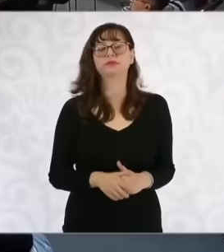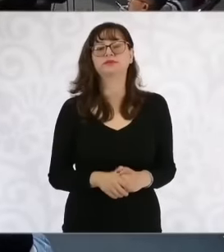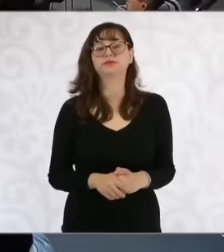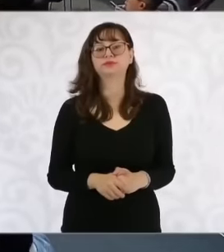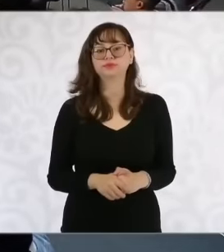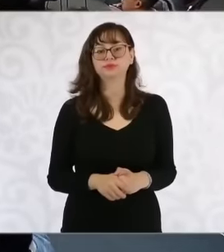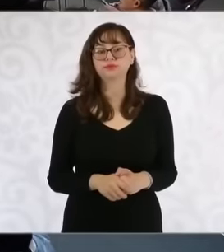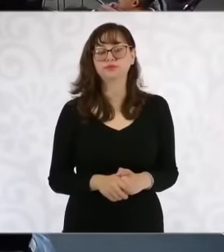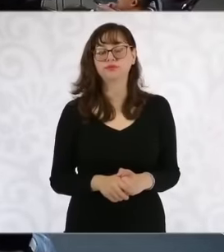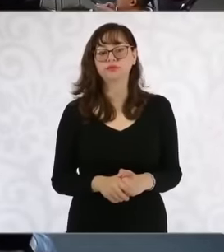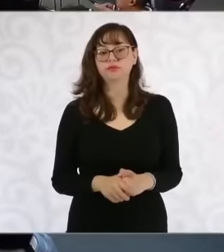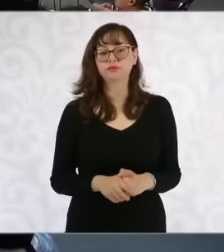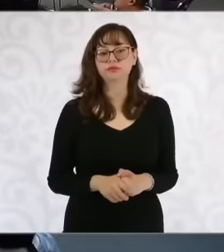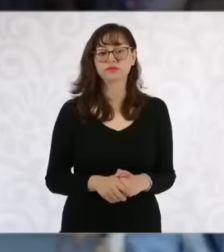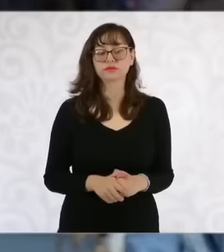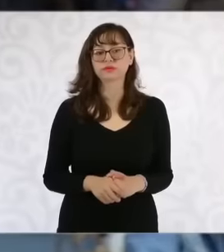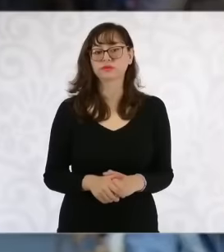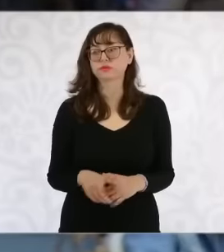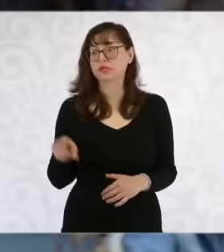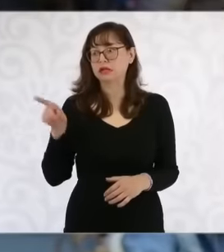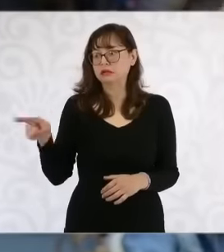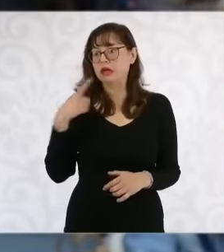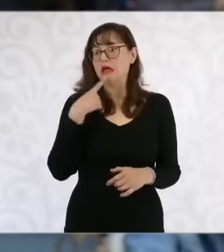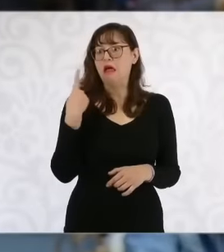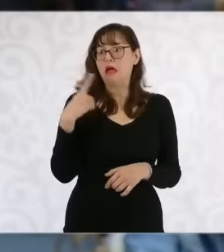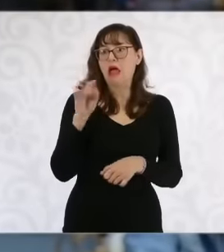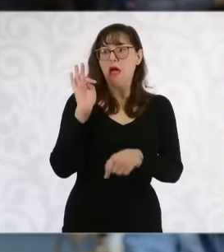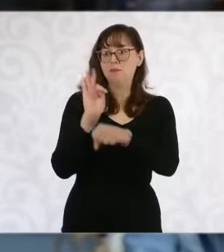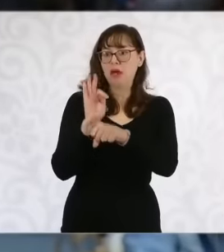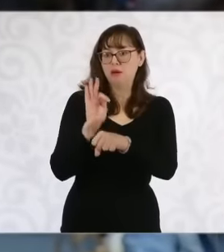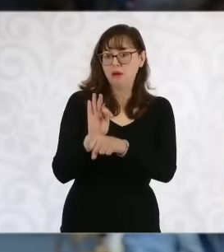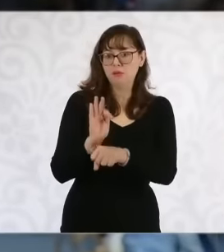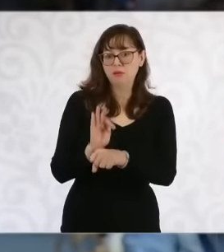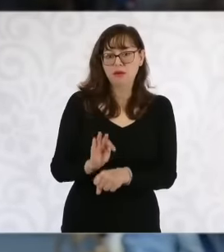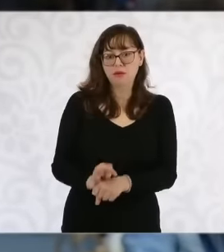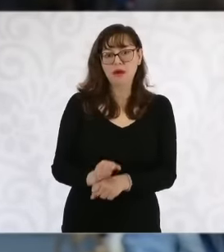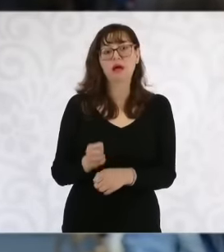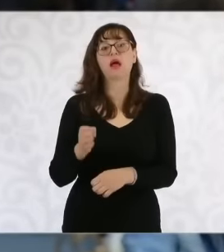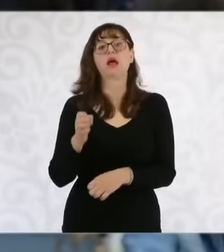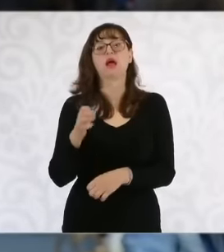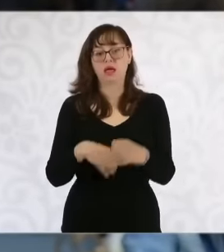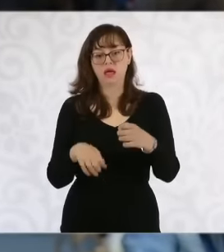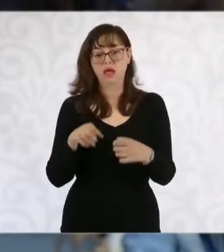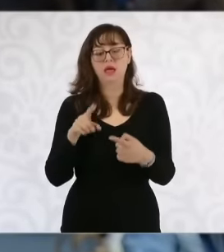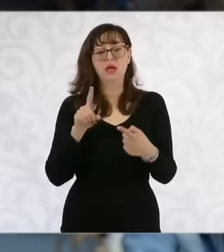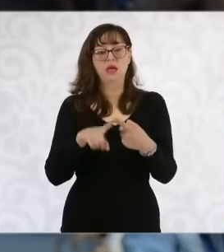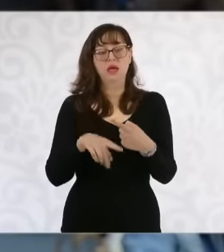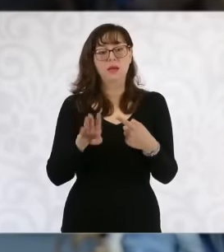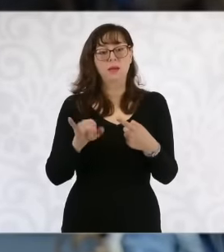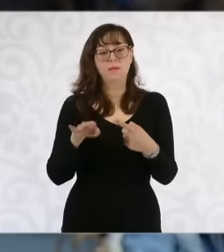the Sabritas case was returned to a collegiate court